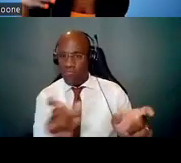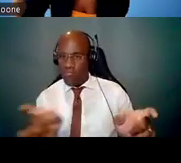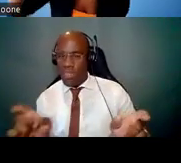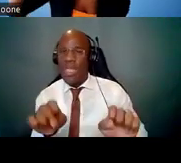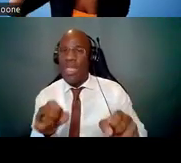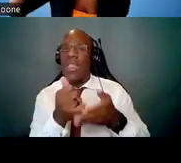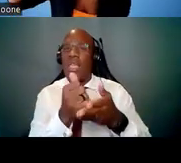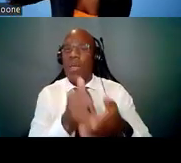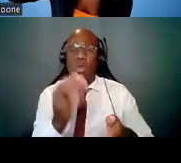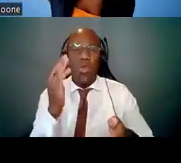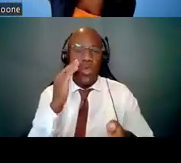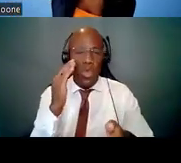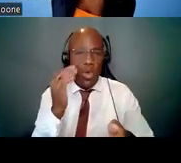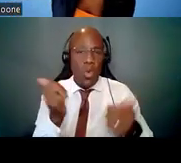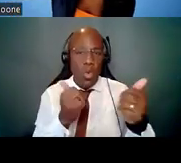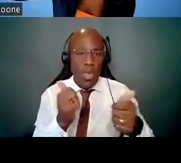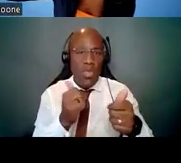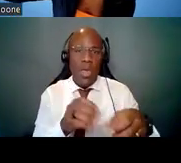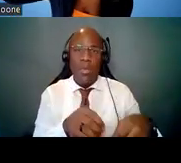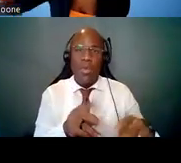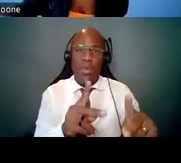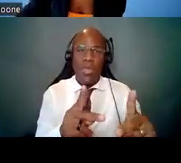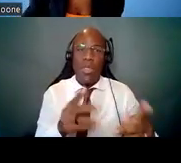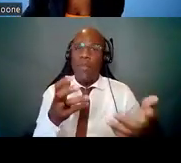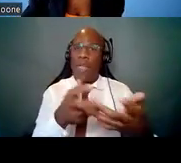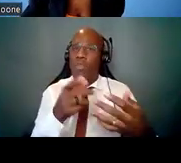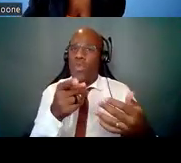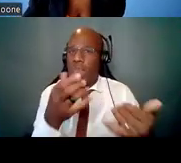and which ones you can use as you plan the future of your research career.